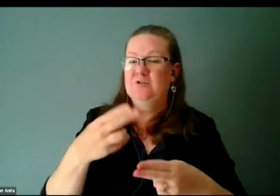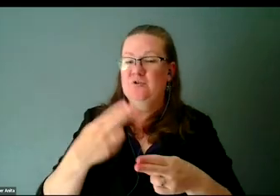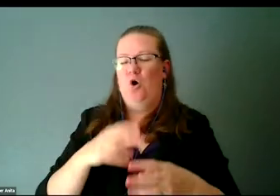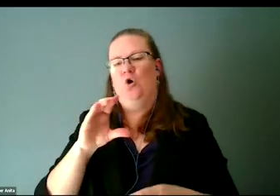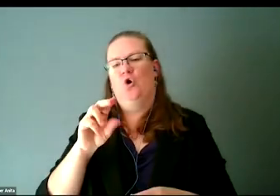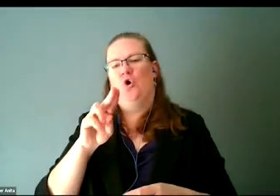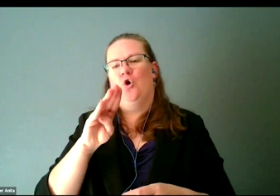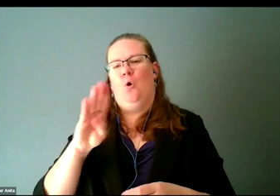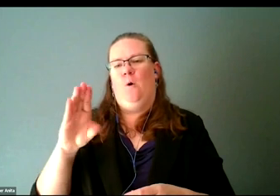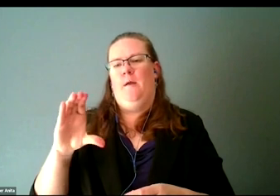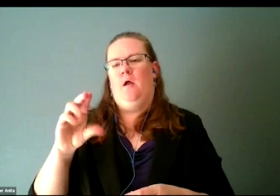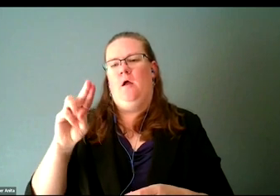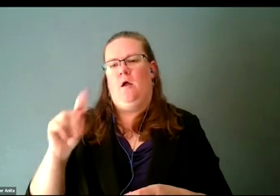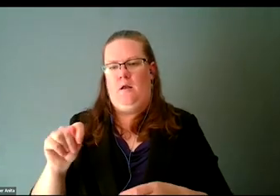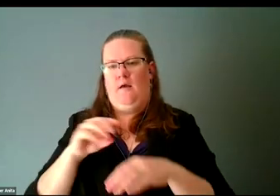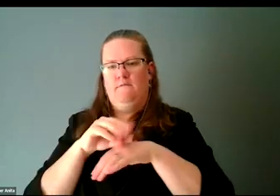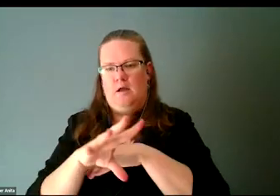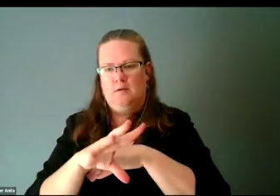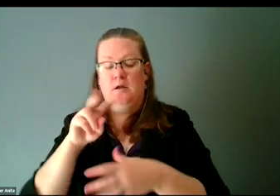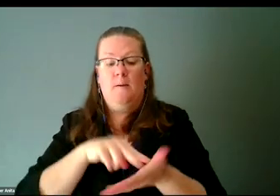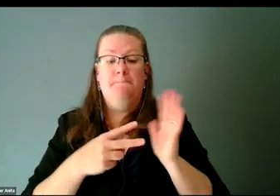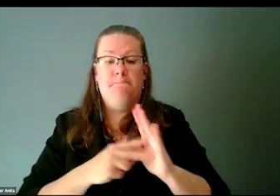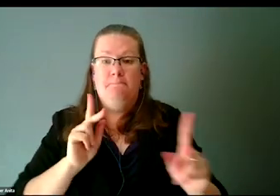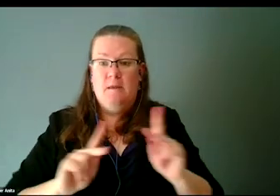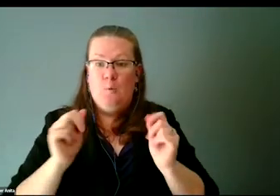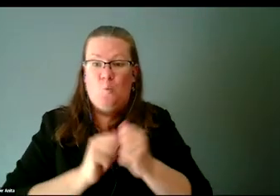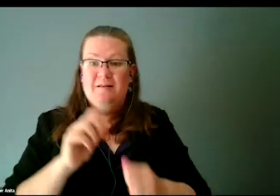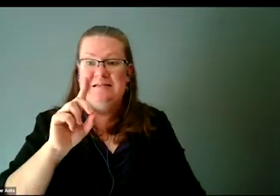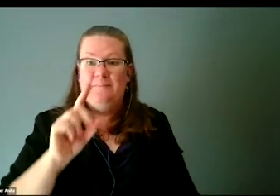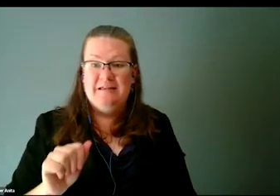that folks with disabilities are automatic creative thinkers,